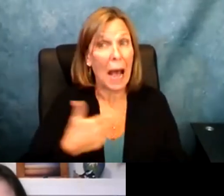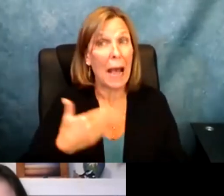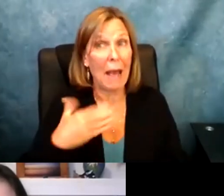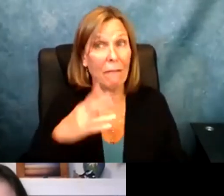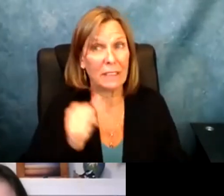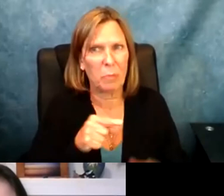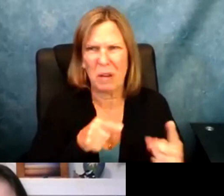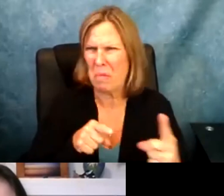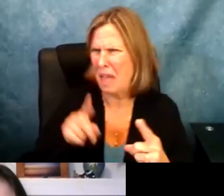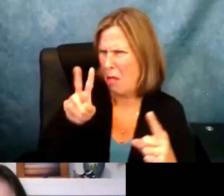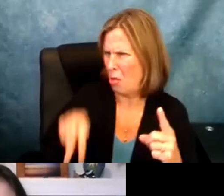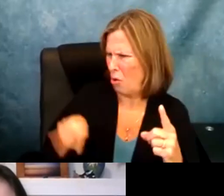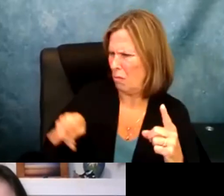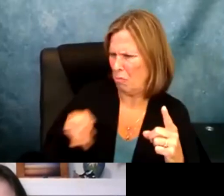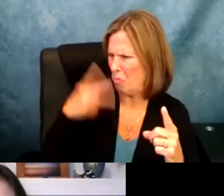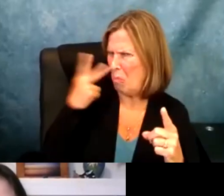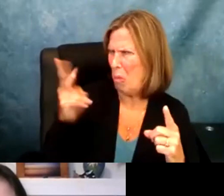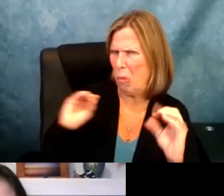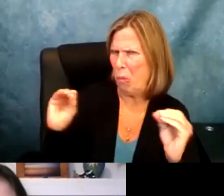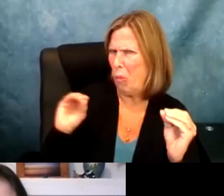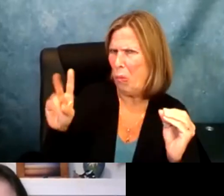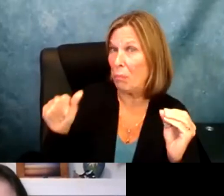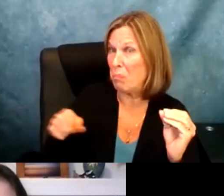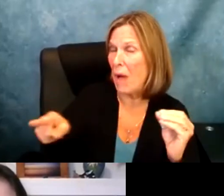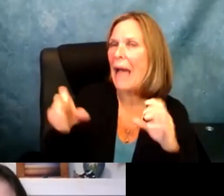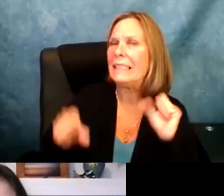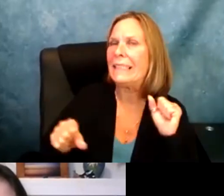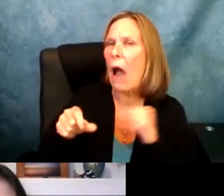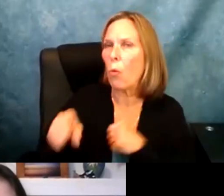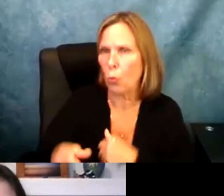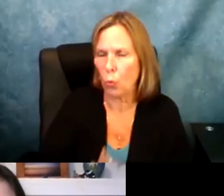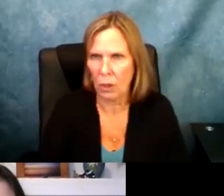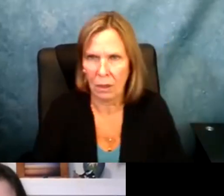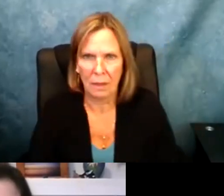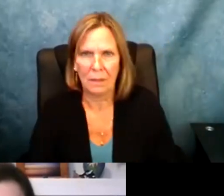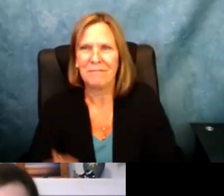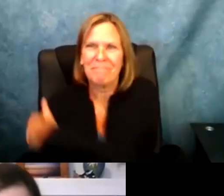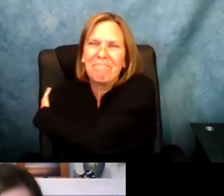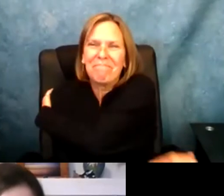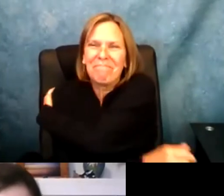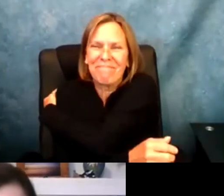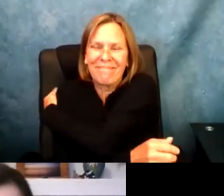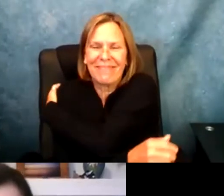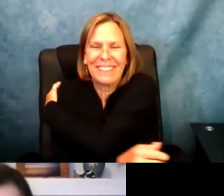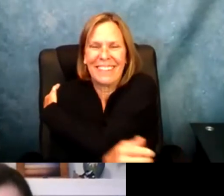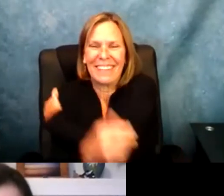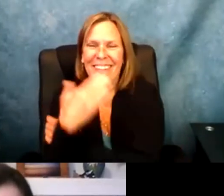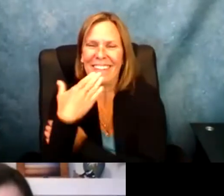and you want to just admit I have a disability and they doubt you.